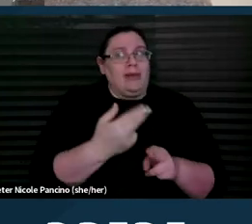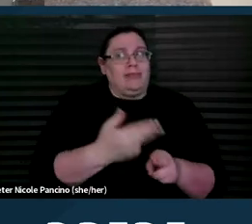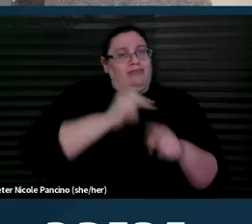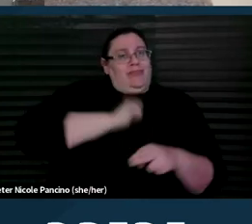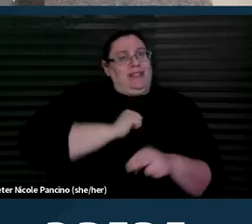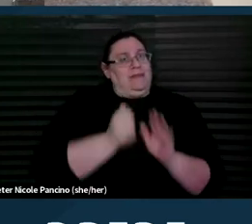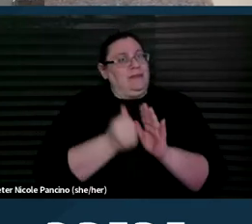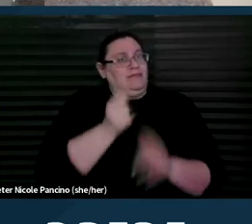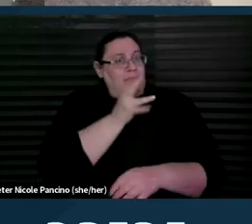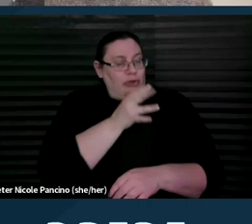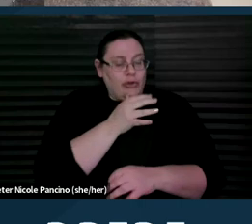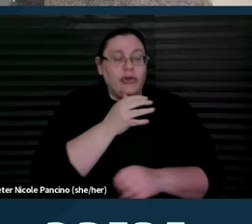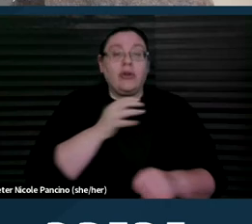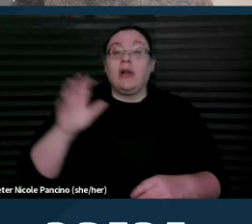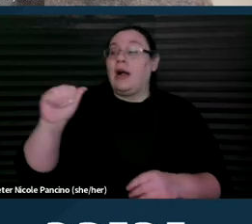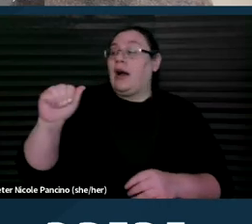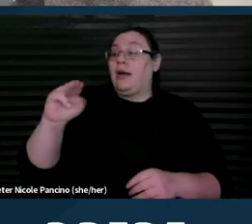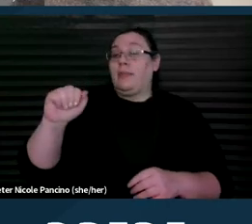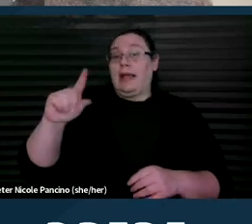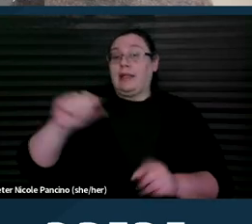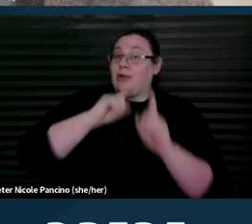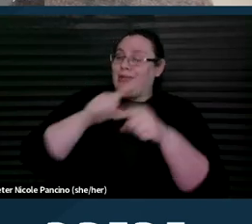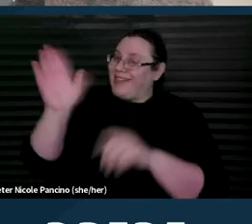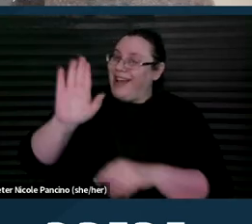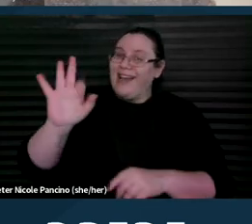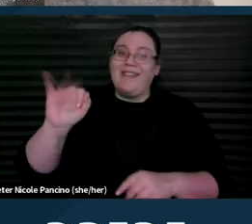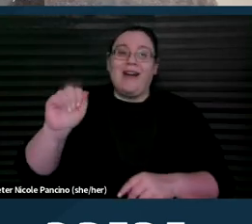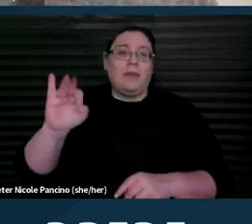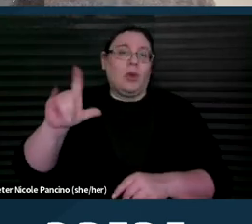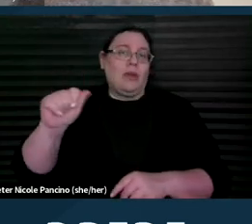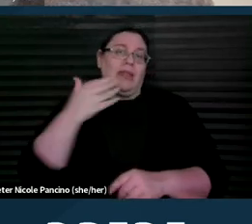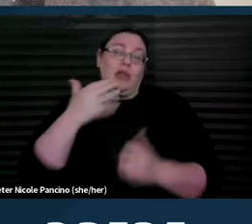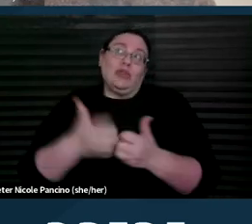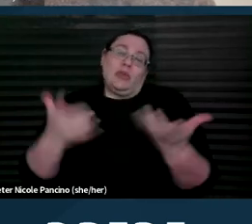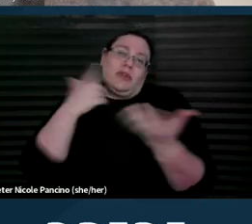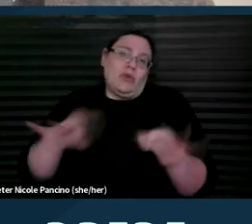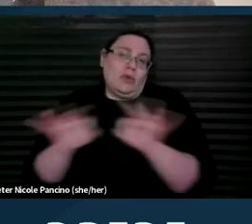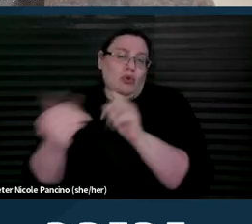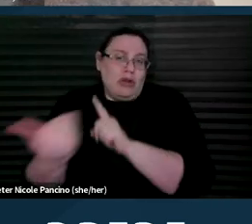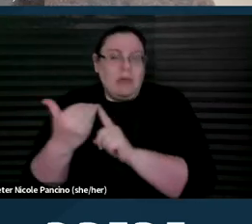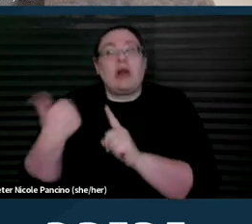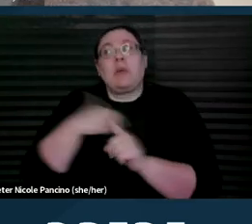And Amanda replied, "Hi Fabiola, thank you so much for the important reminder. We will do our best to clarify